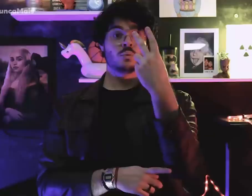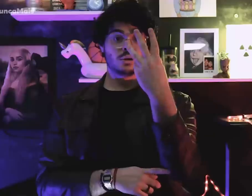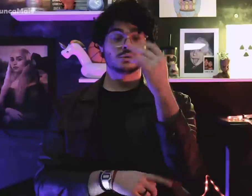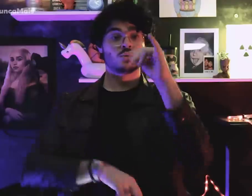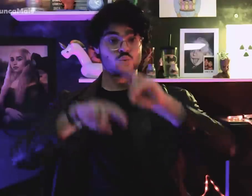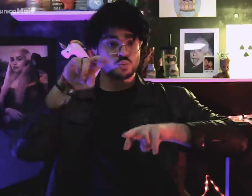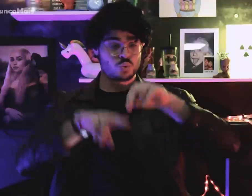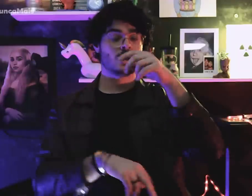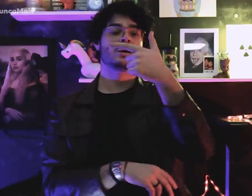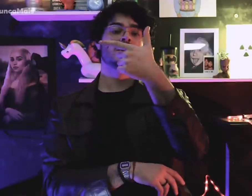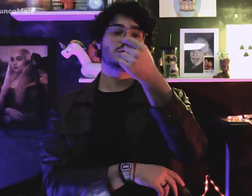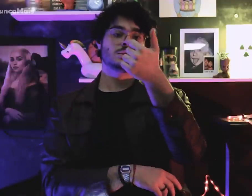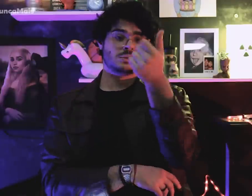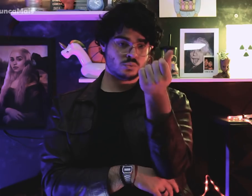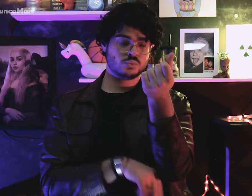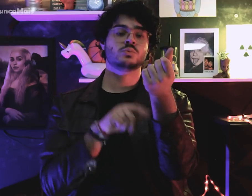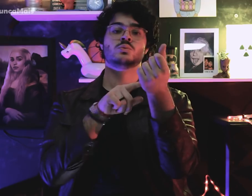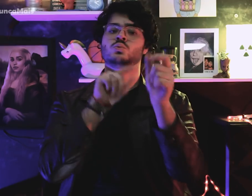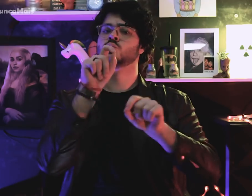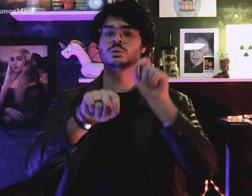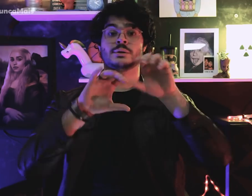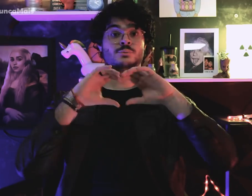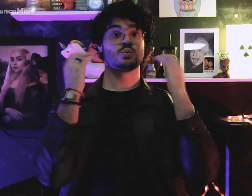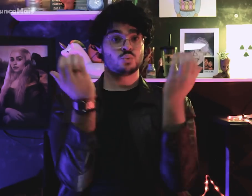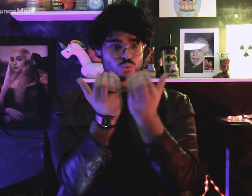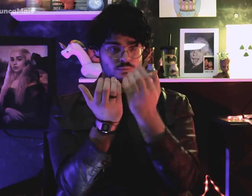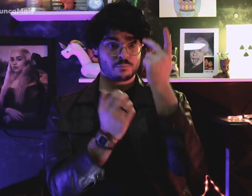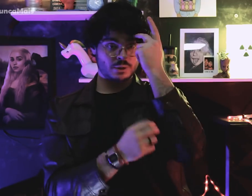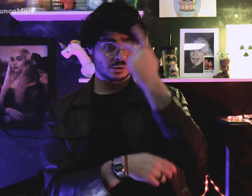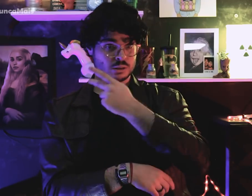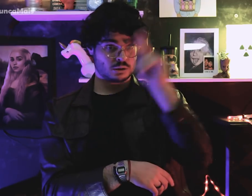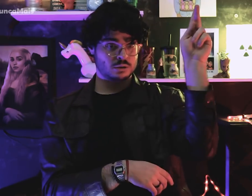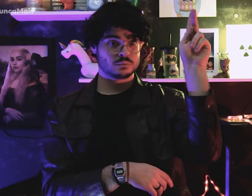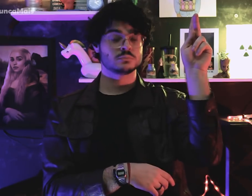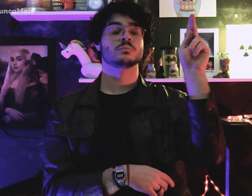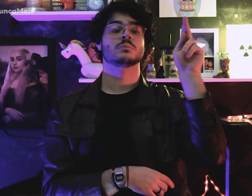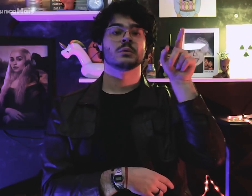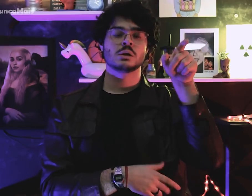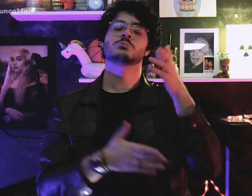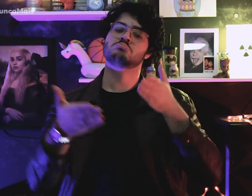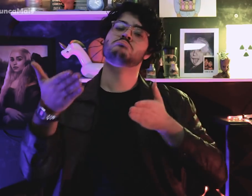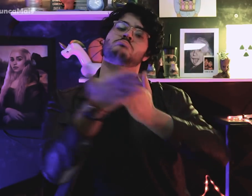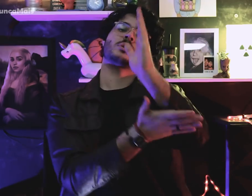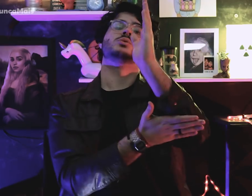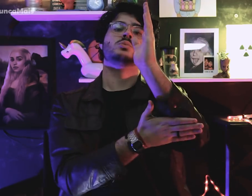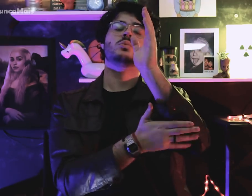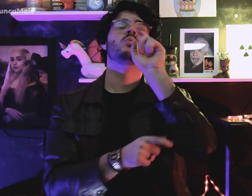Em 23 de junho de 2016, a Câmara de São Paulo aprovou